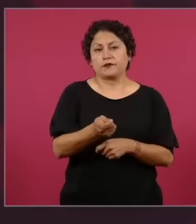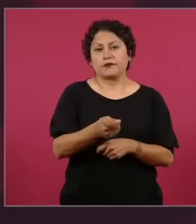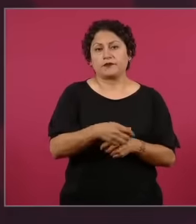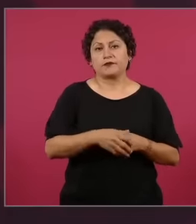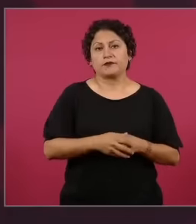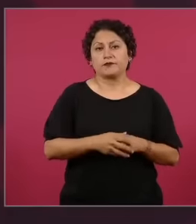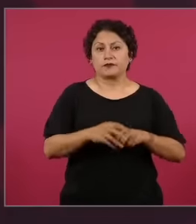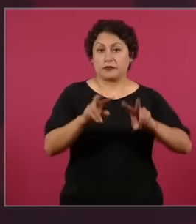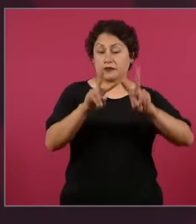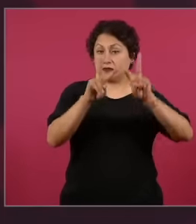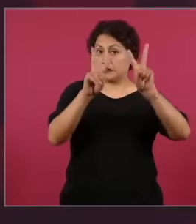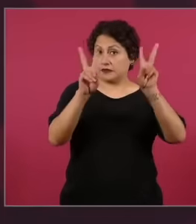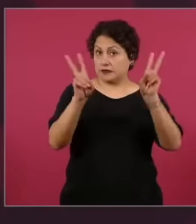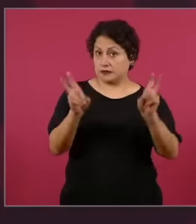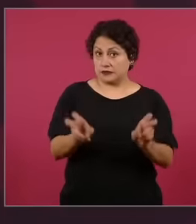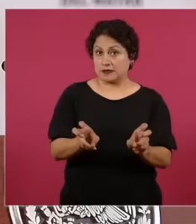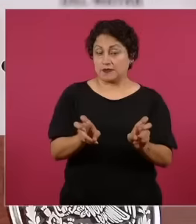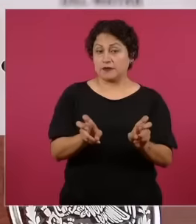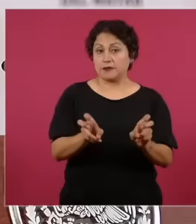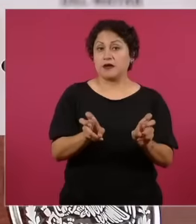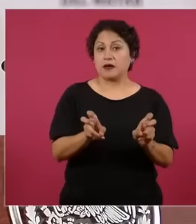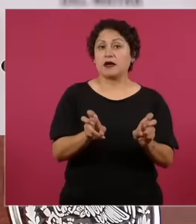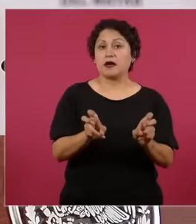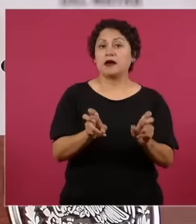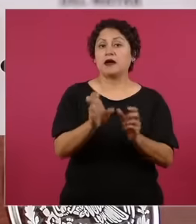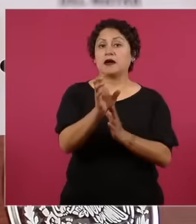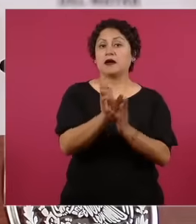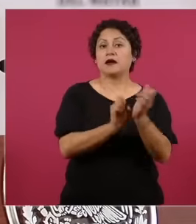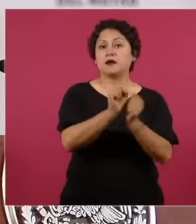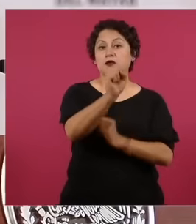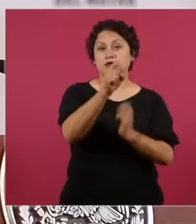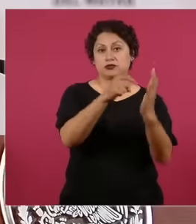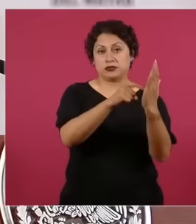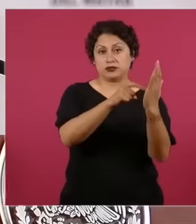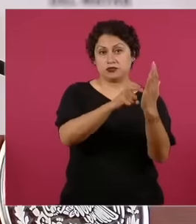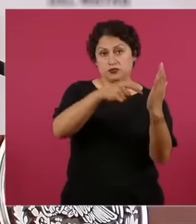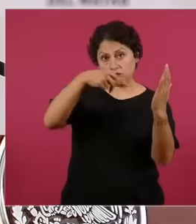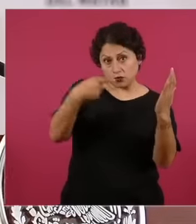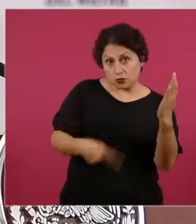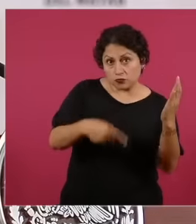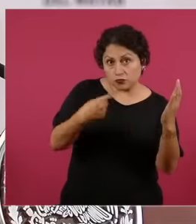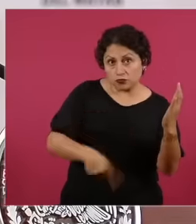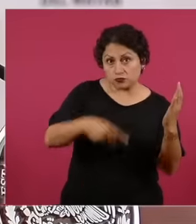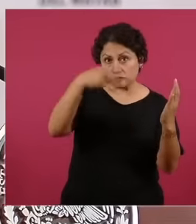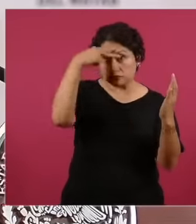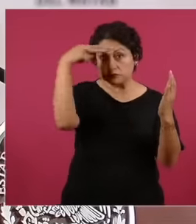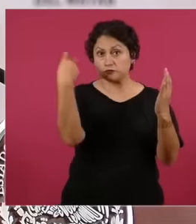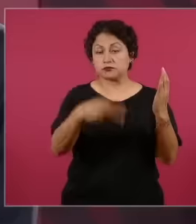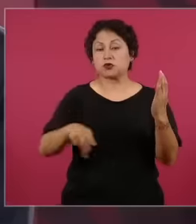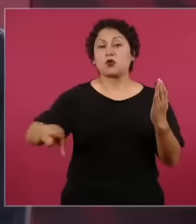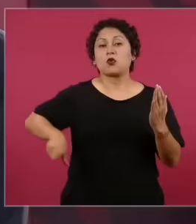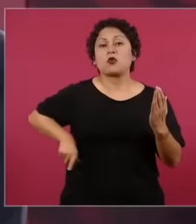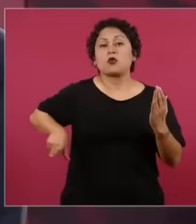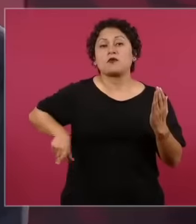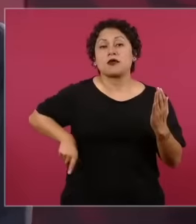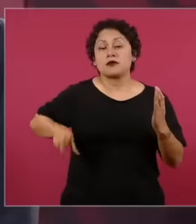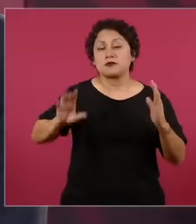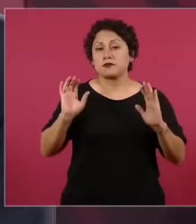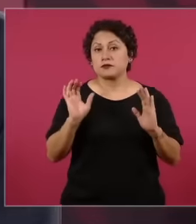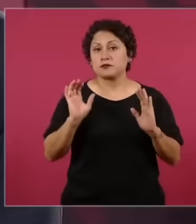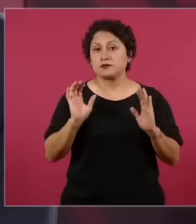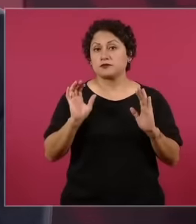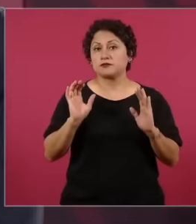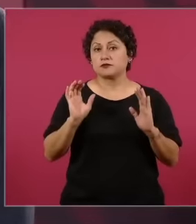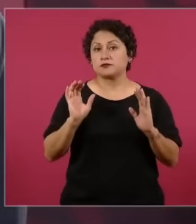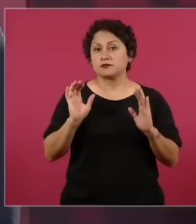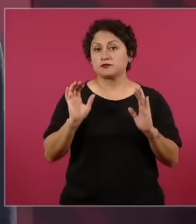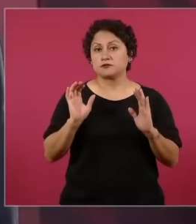of the constitution of our government in the application of our